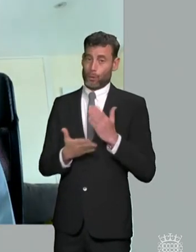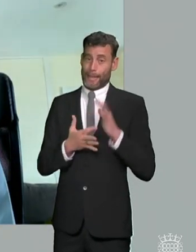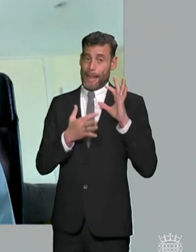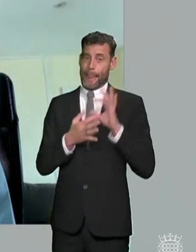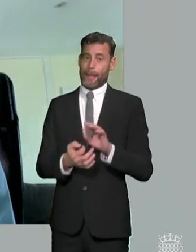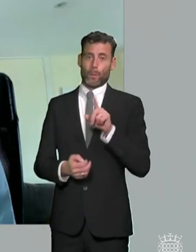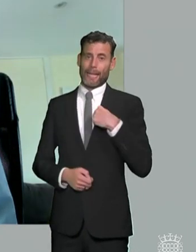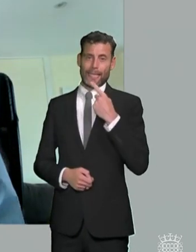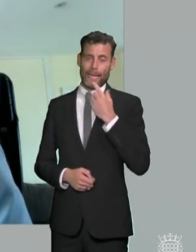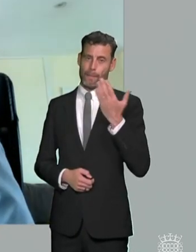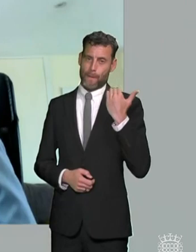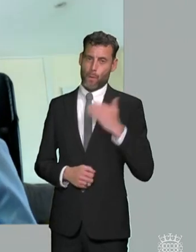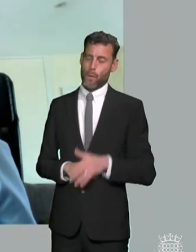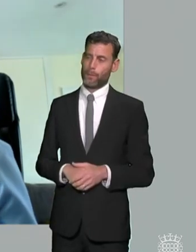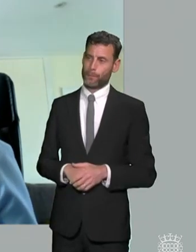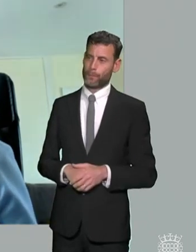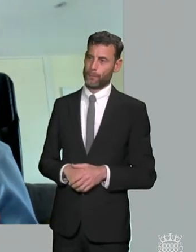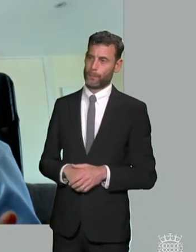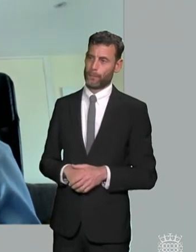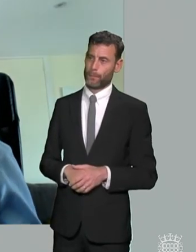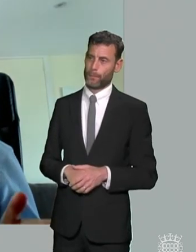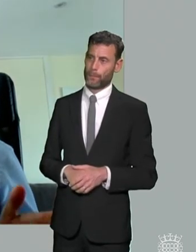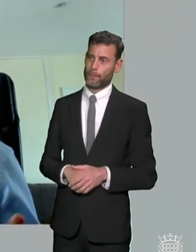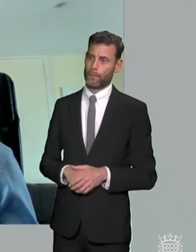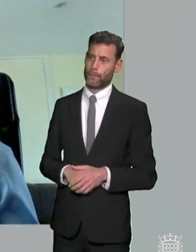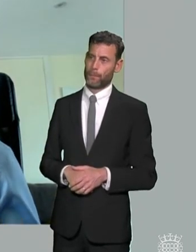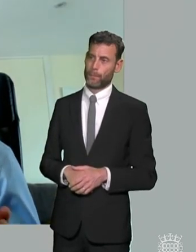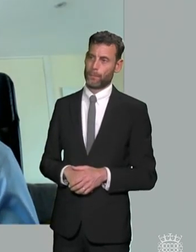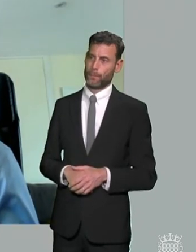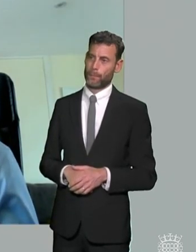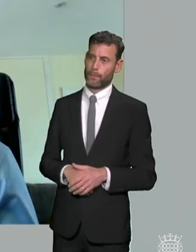the incentives for school leaders and around the mood music that comes down or entertainment around